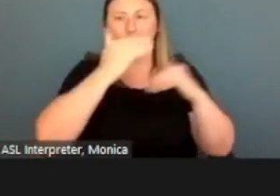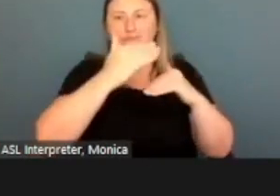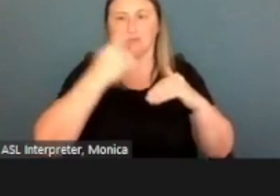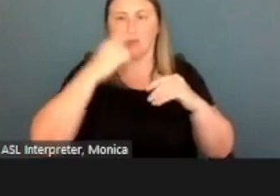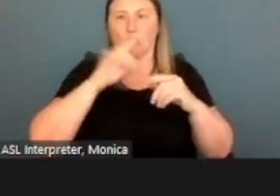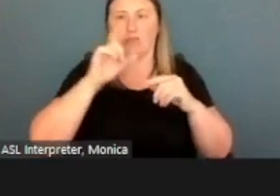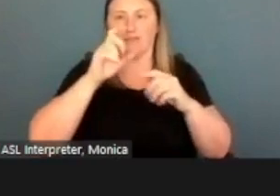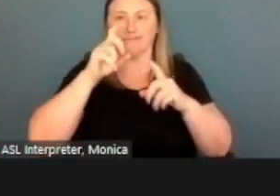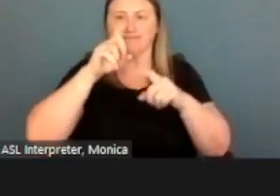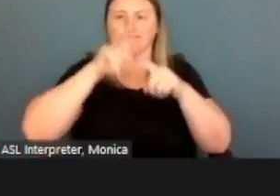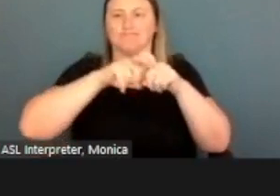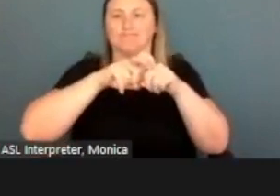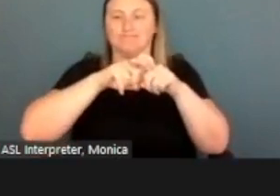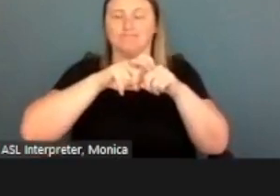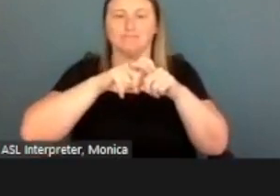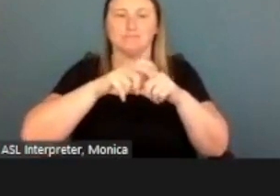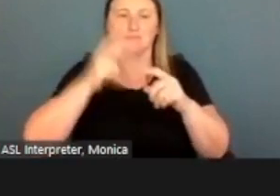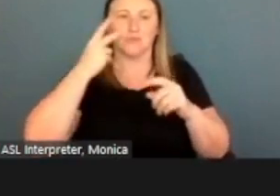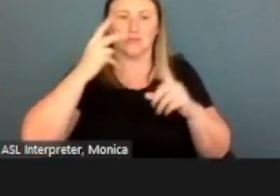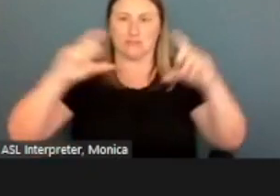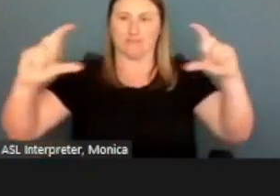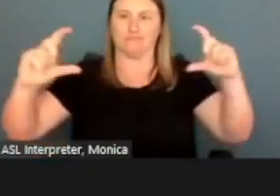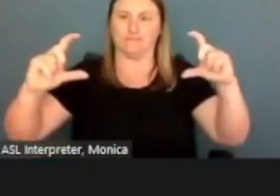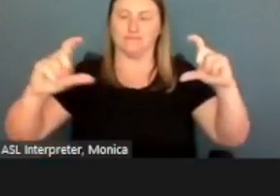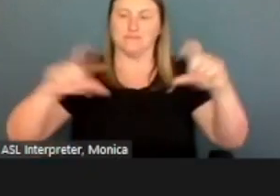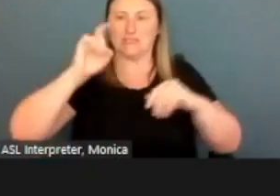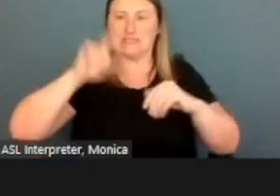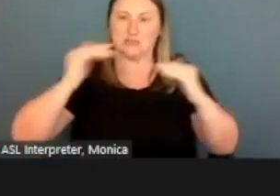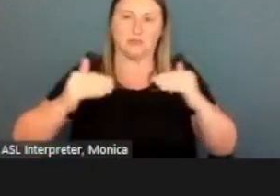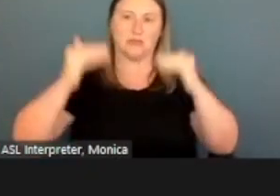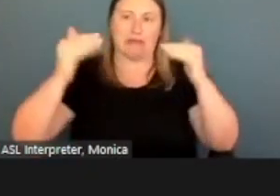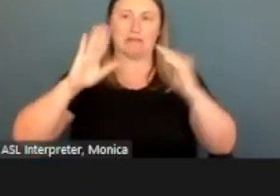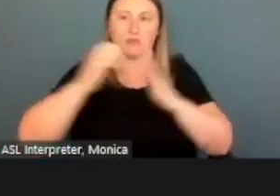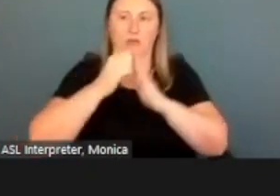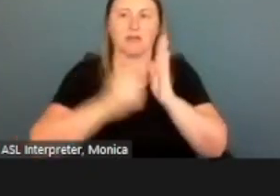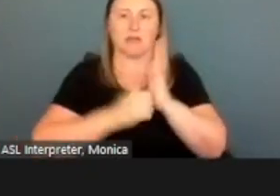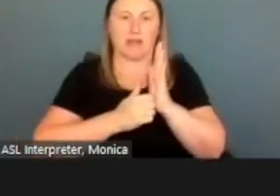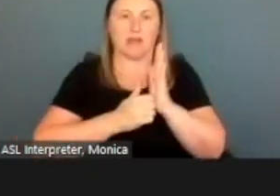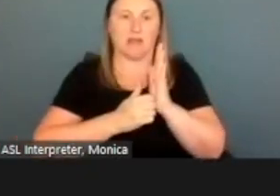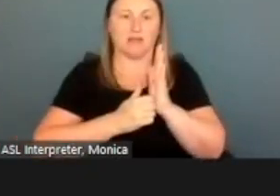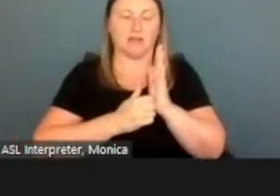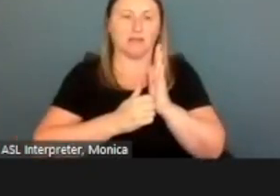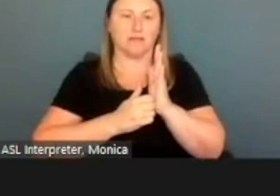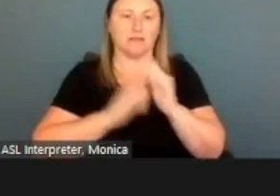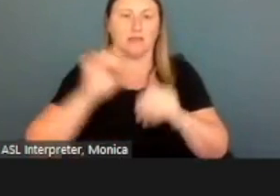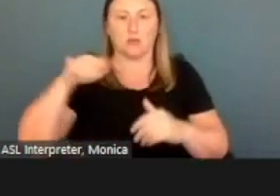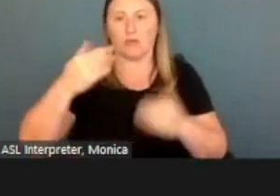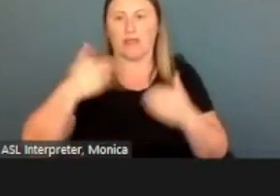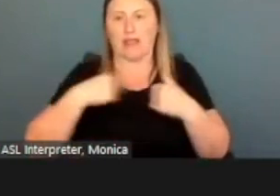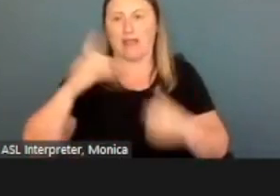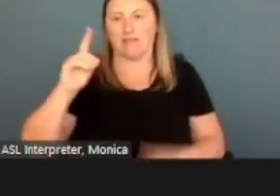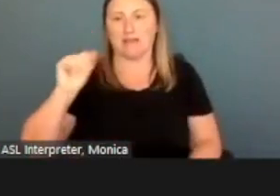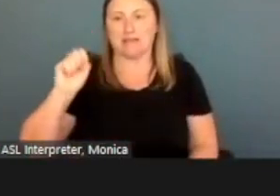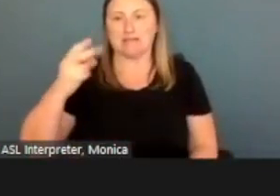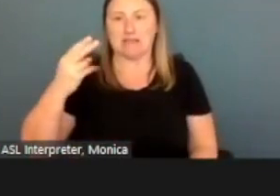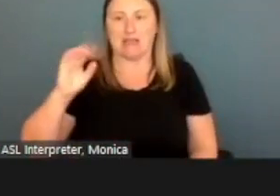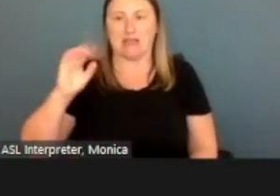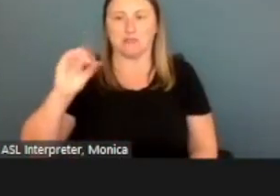There's a big button that says, hey, you need to enhance your account. You only have dashboard and your applications up here.